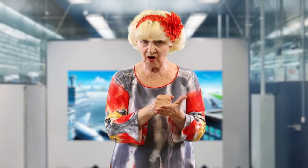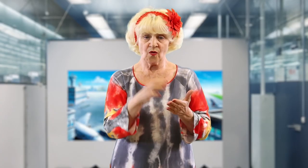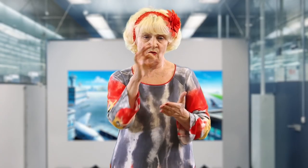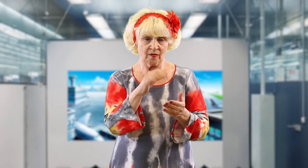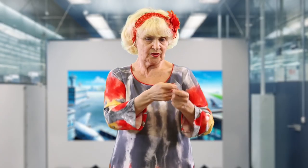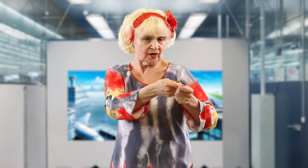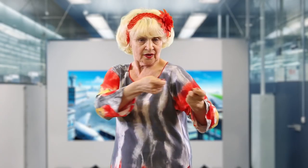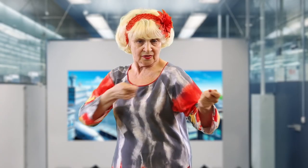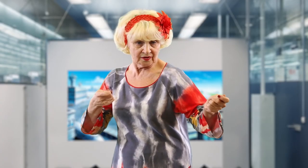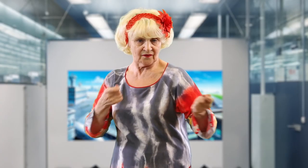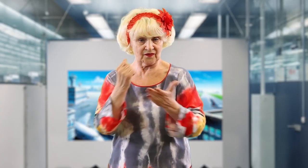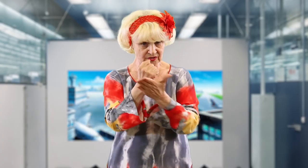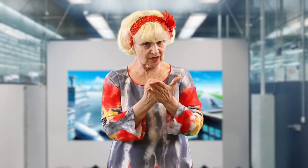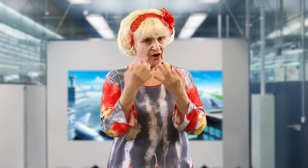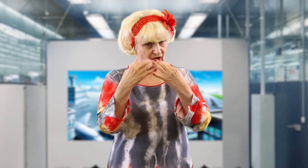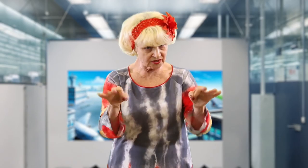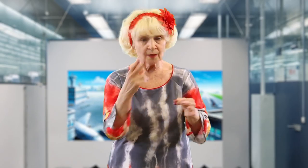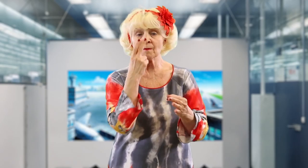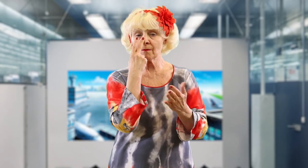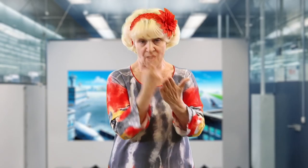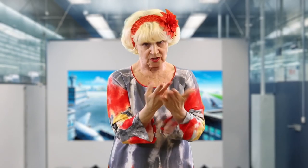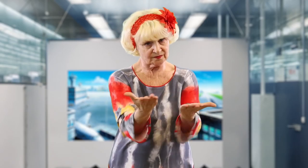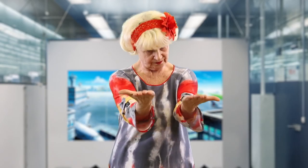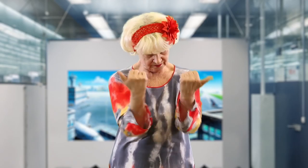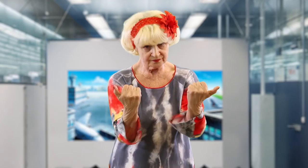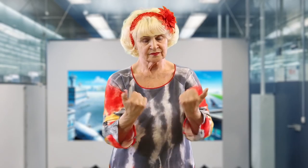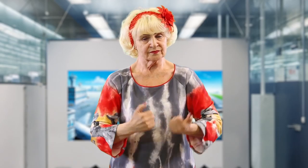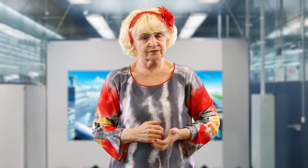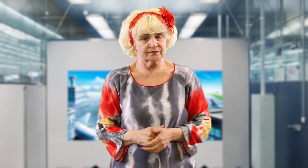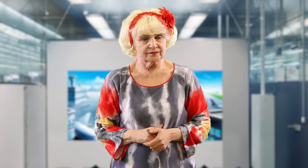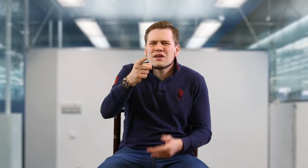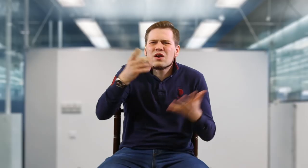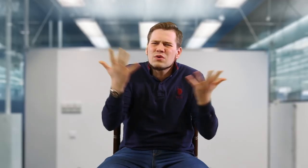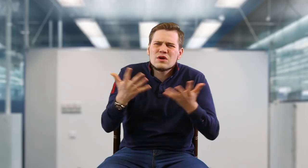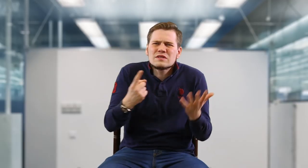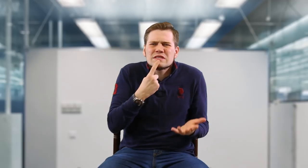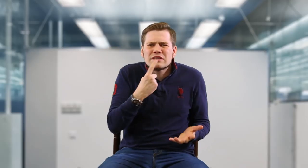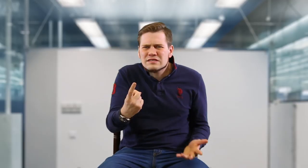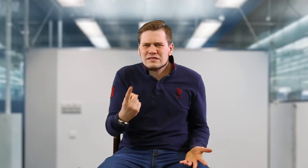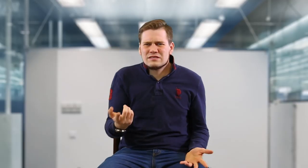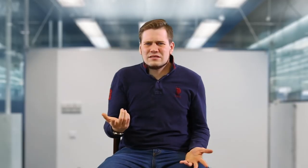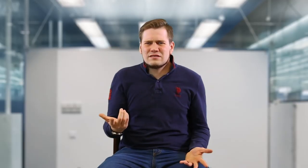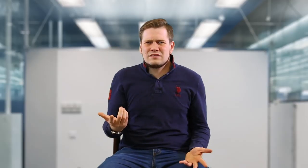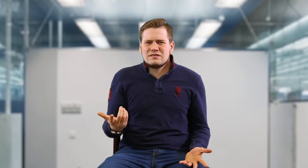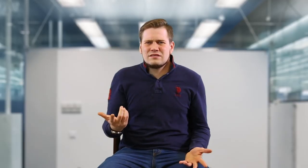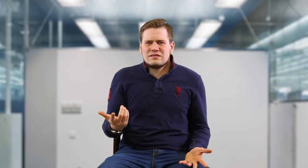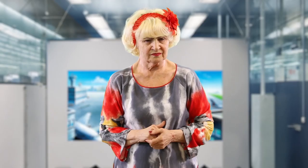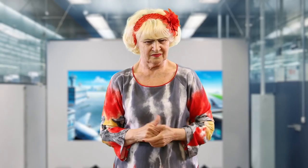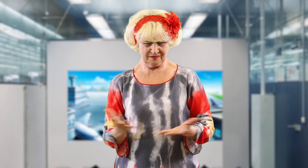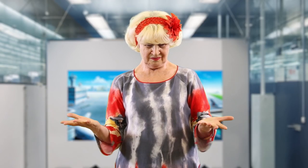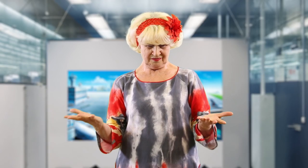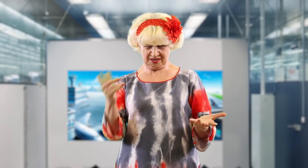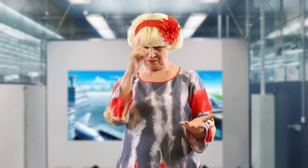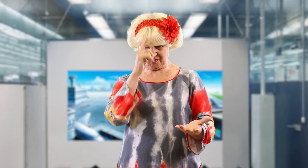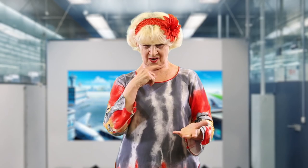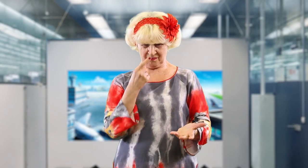your prolonged stay here. [Deaf Man]: What are you saying? [Interpreter]: I don’t understand what you are saying.